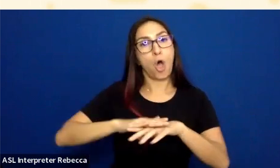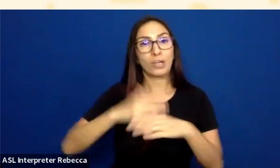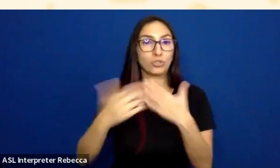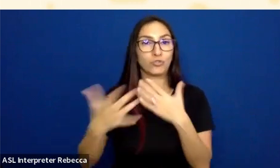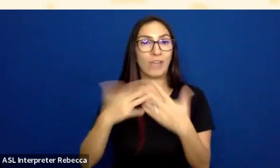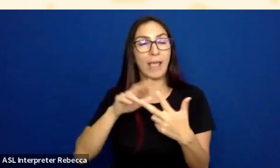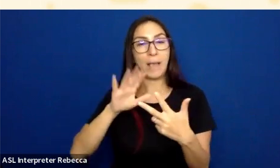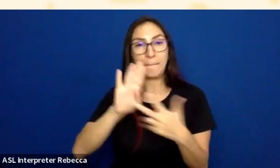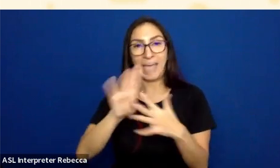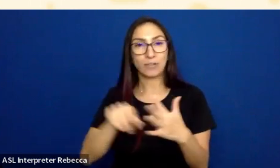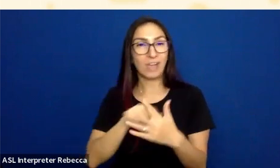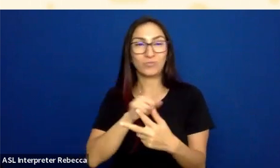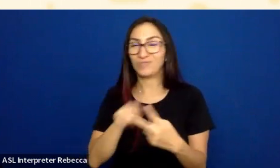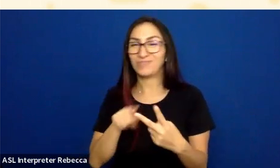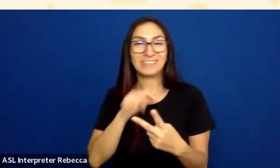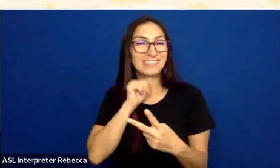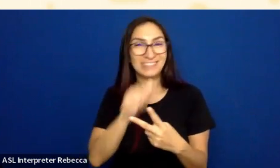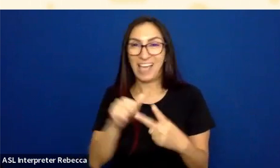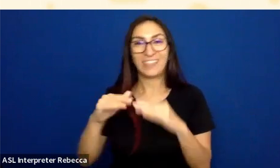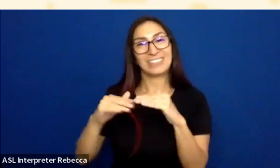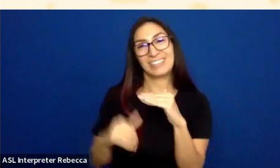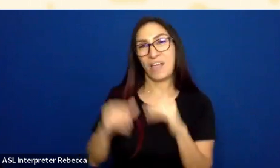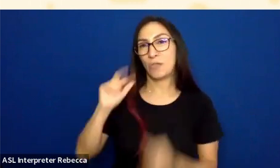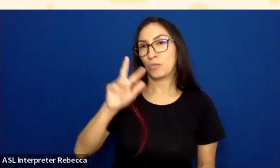It has less than 3-to-1, and so that this would actually fail that